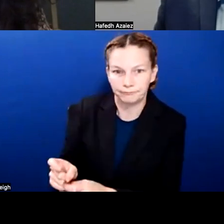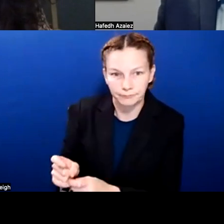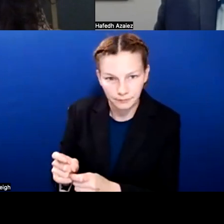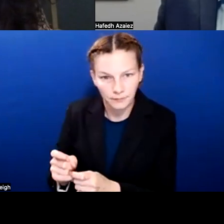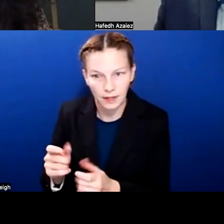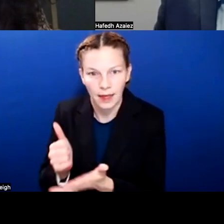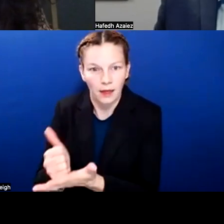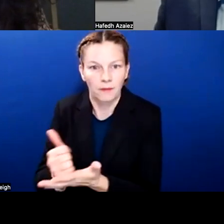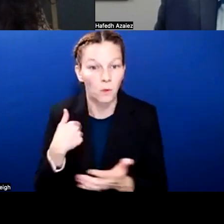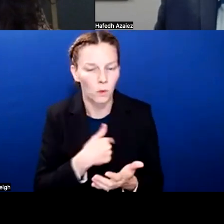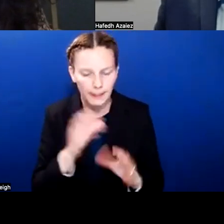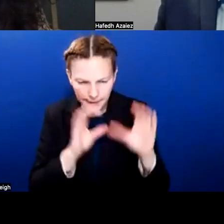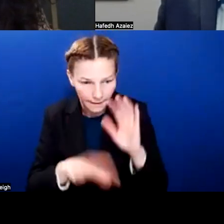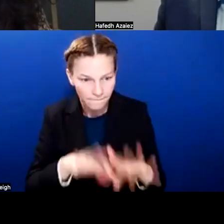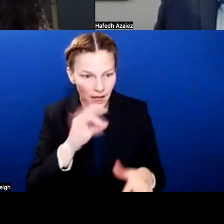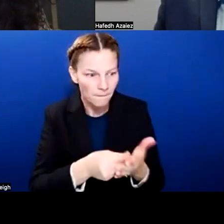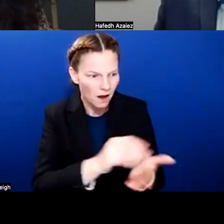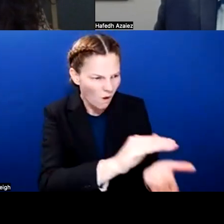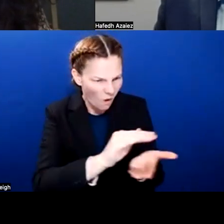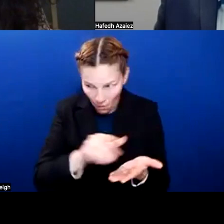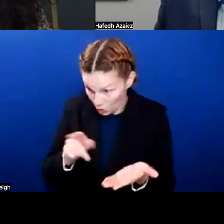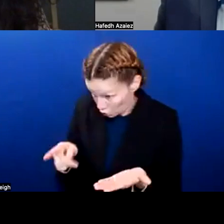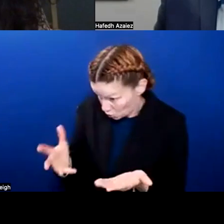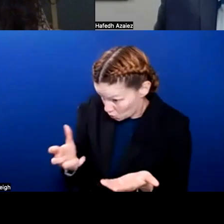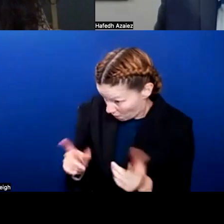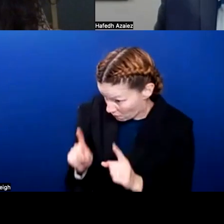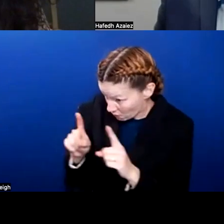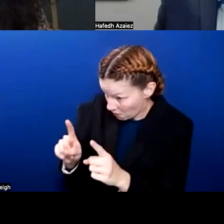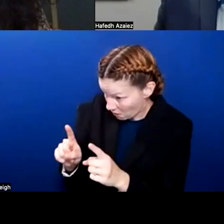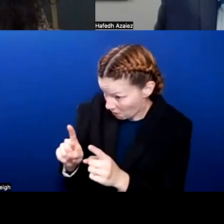to help support those individuals to go get their teaching certificate. And so that's just one example.